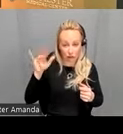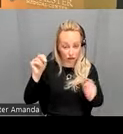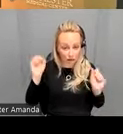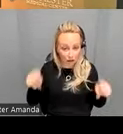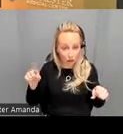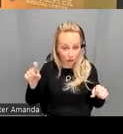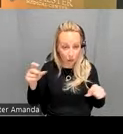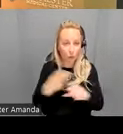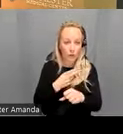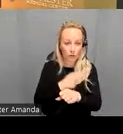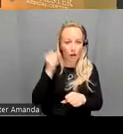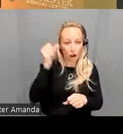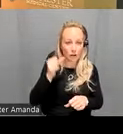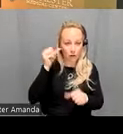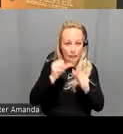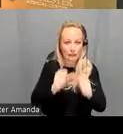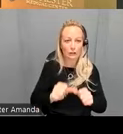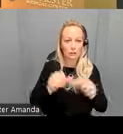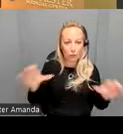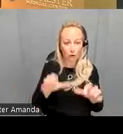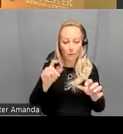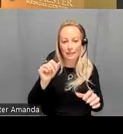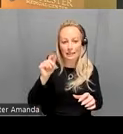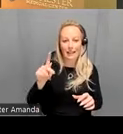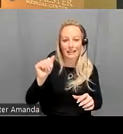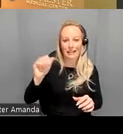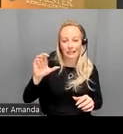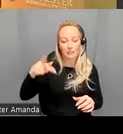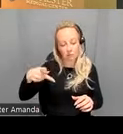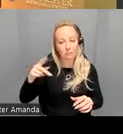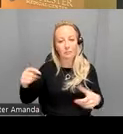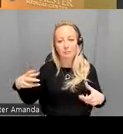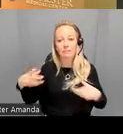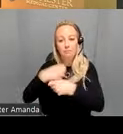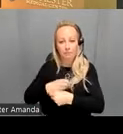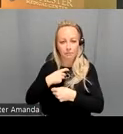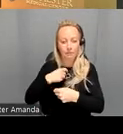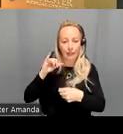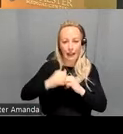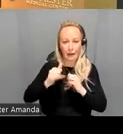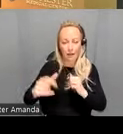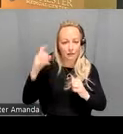use the continuous performance task a version of this task that involves auditory working memory